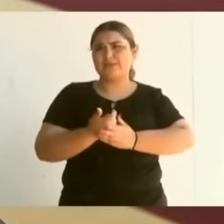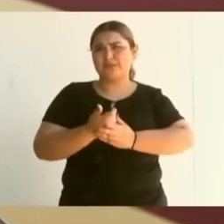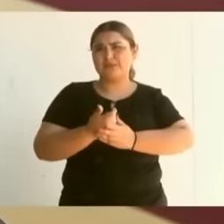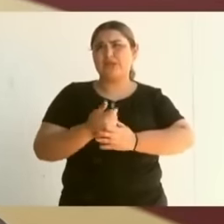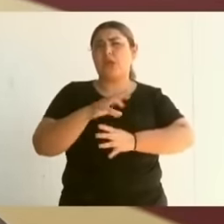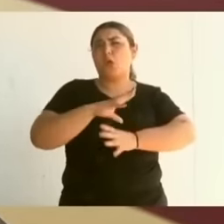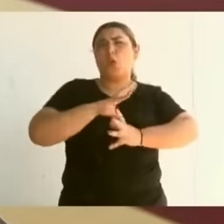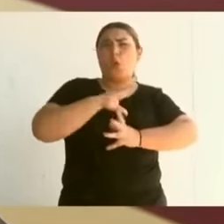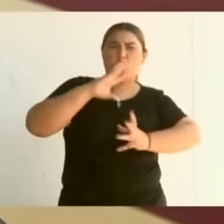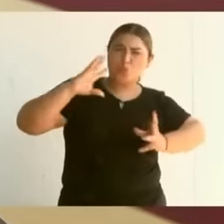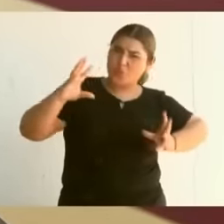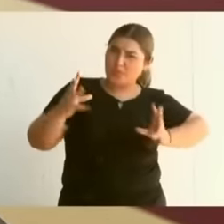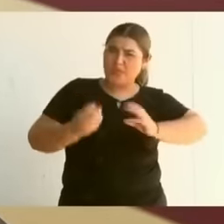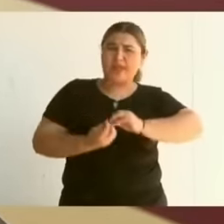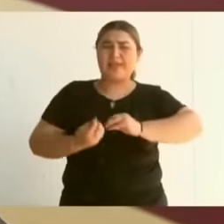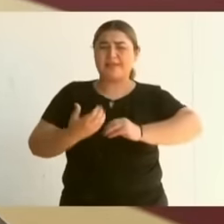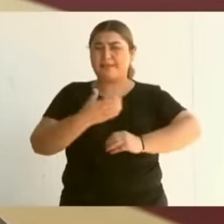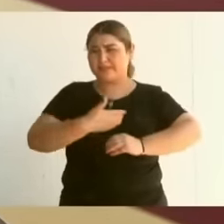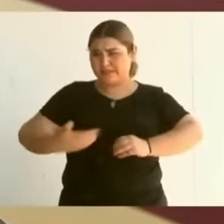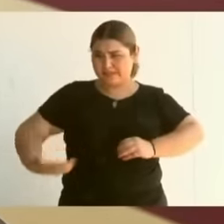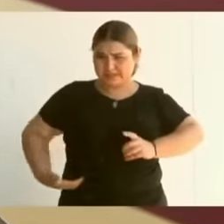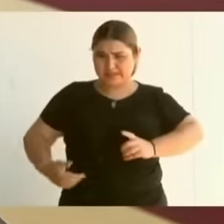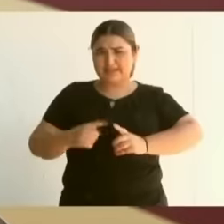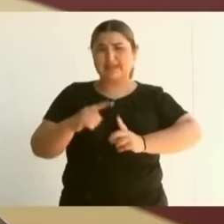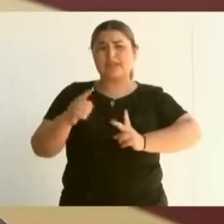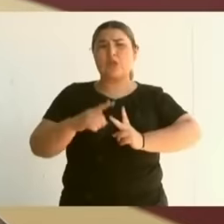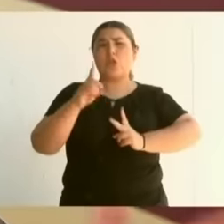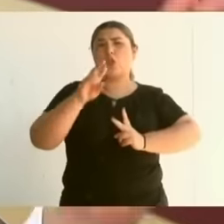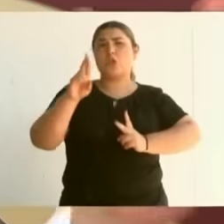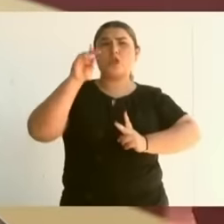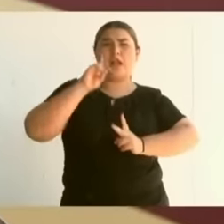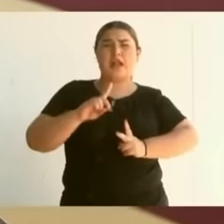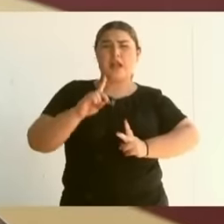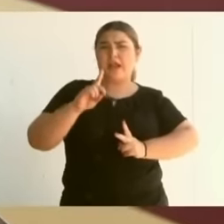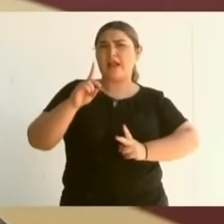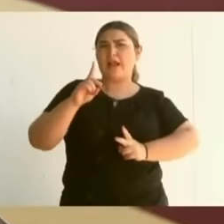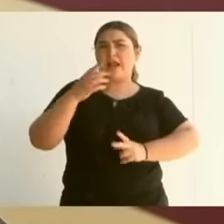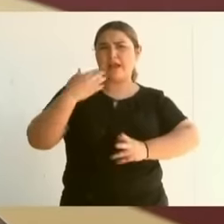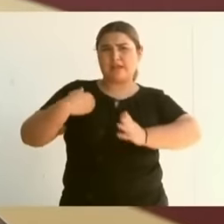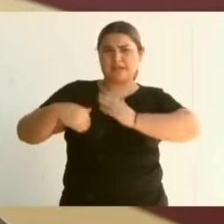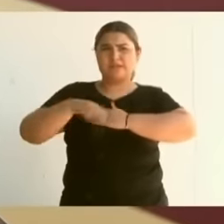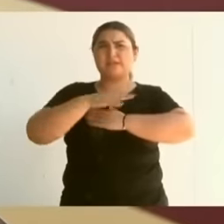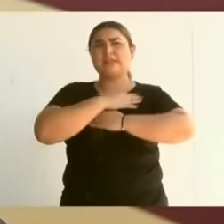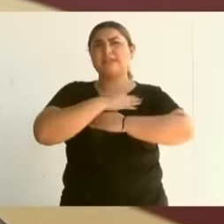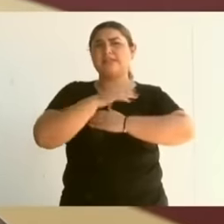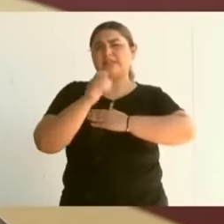President, Dr. Claudia, we are talking about that for the three issues of land and territory,